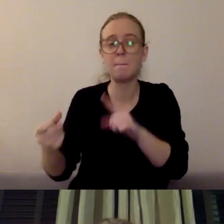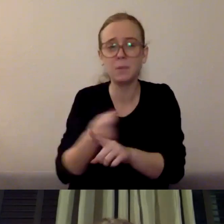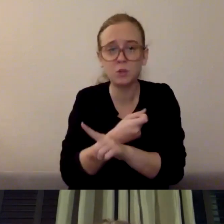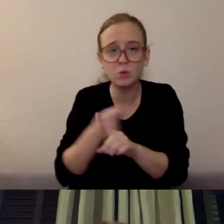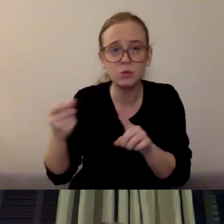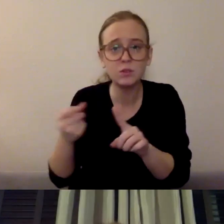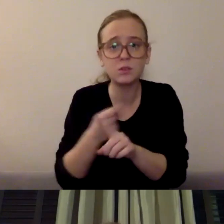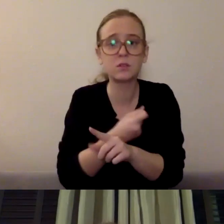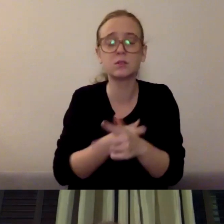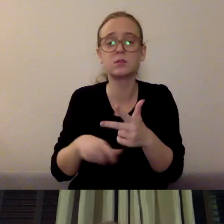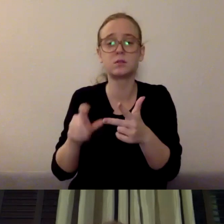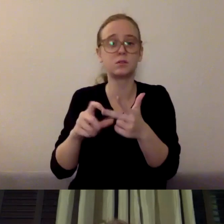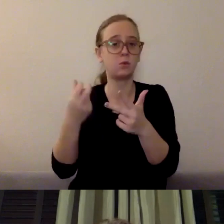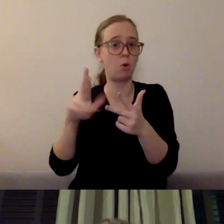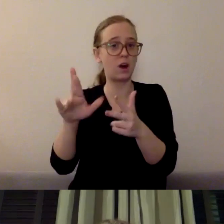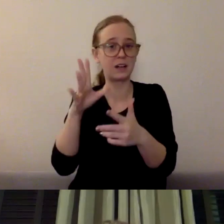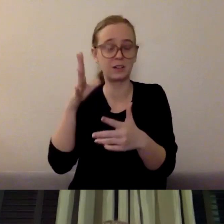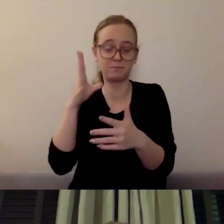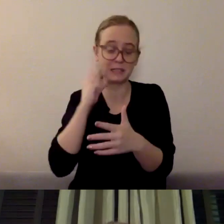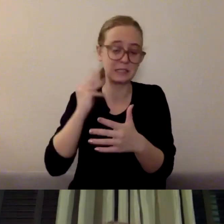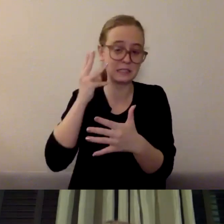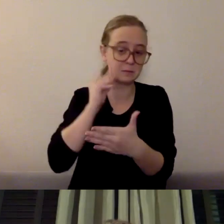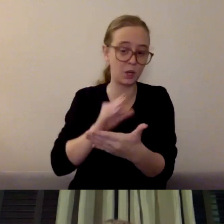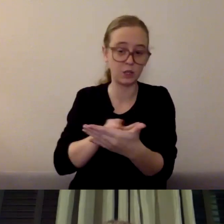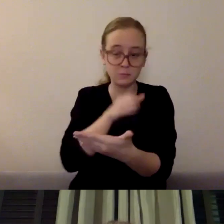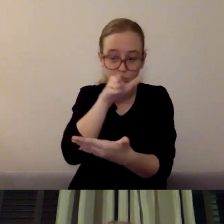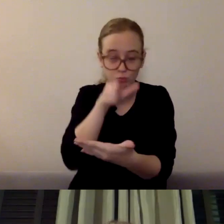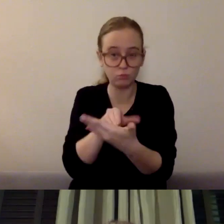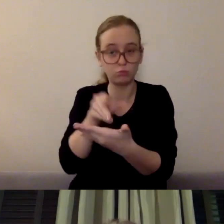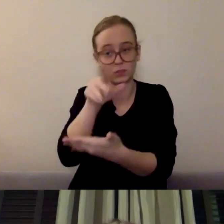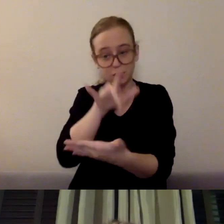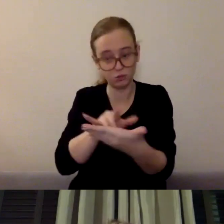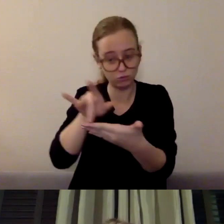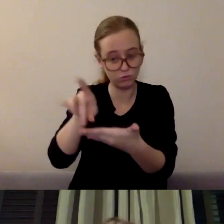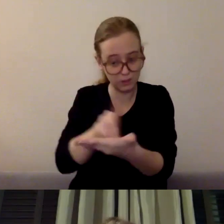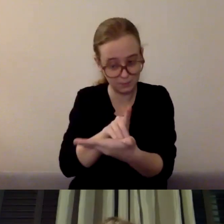based on your race or ethnicity, there are so many personal and family factors